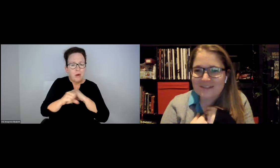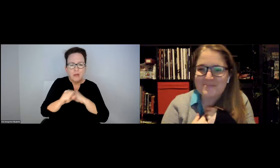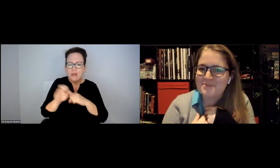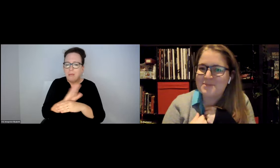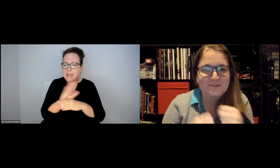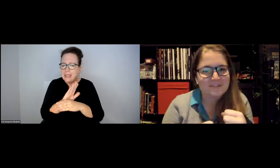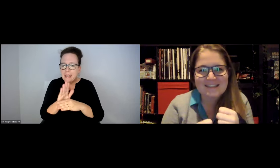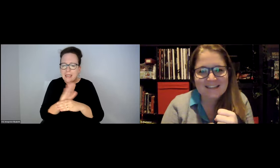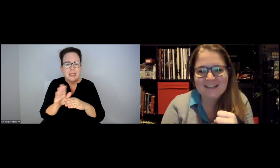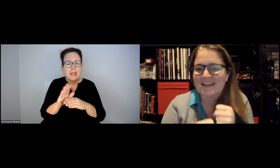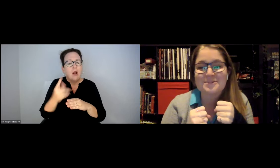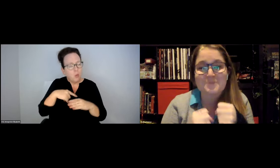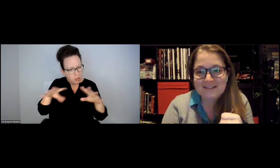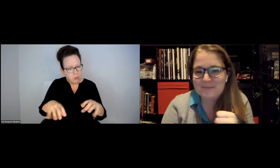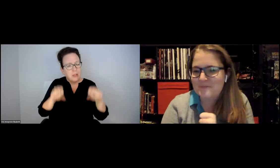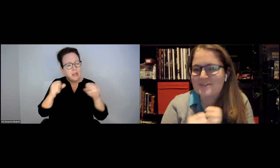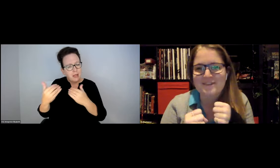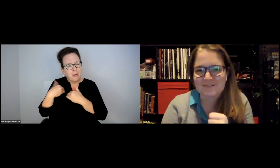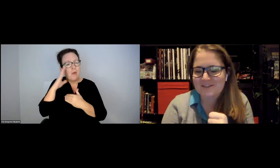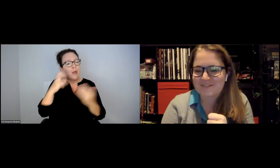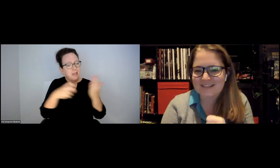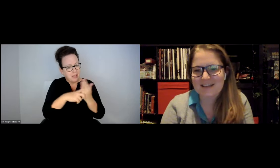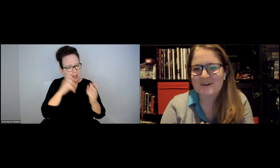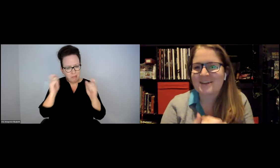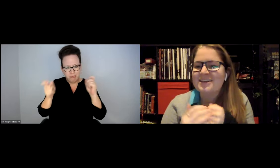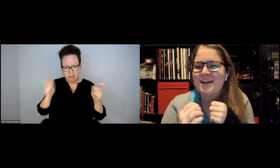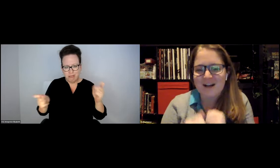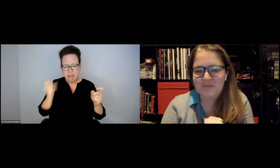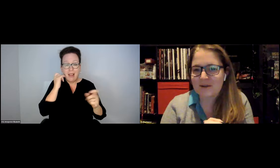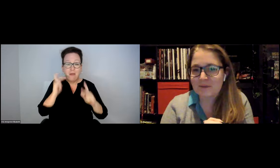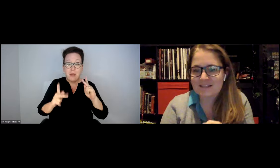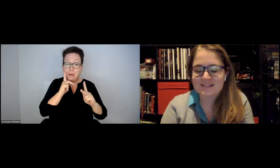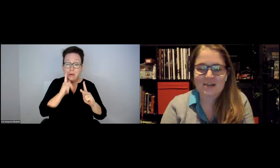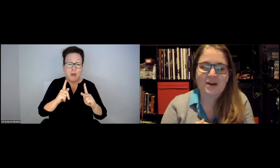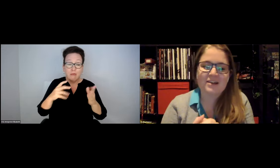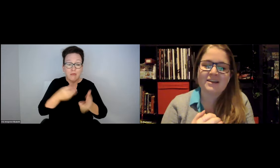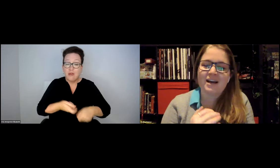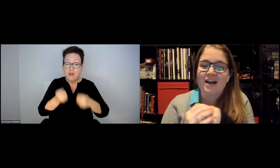IF IT IS A PRIVATE OWNER, COMMERCIAL, WE WRITTEN TICKETS AGAINST OURSELVES, PUBLIC WORKS